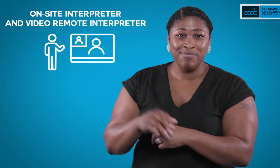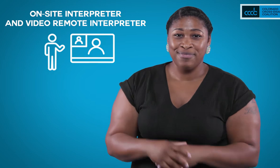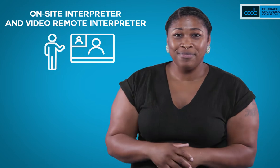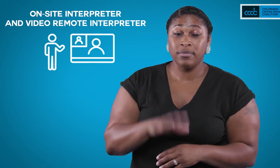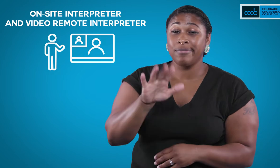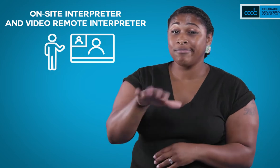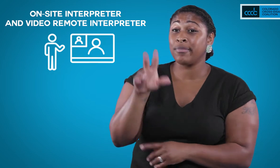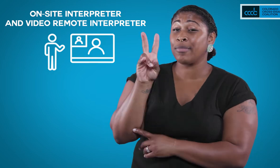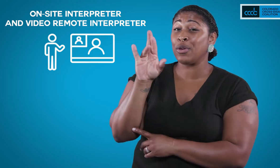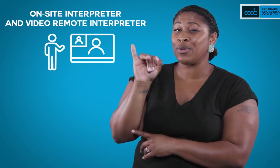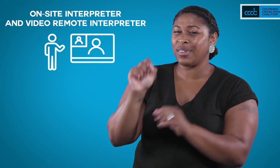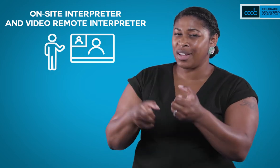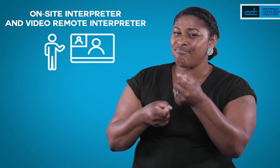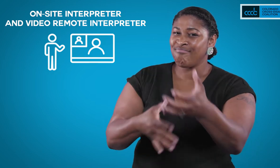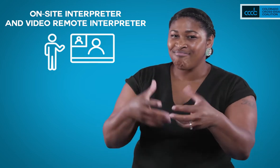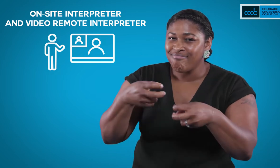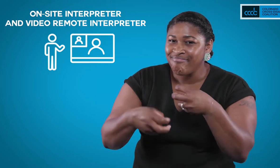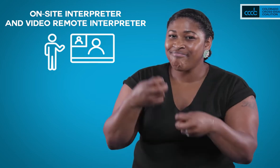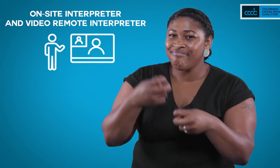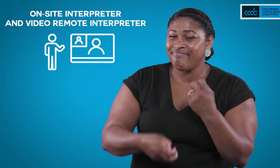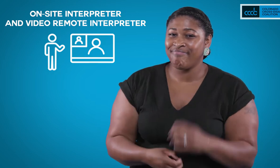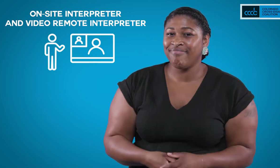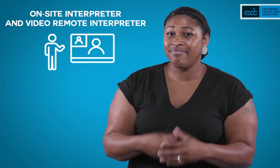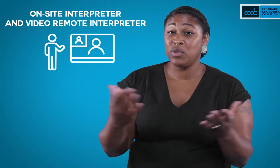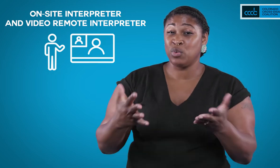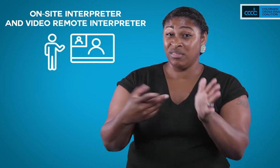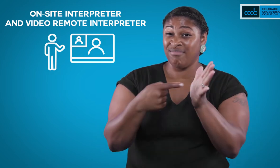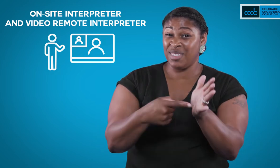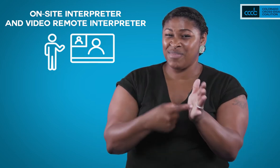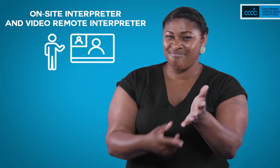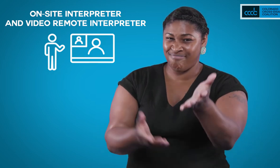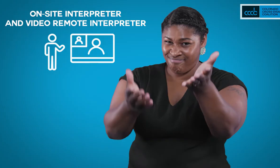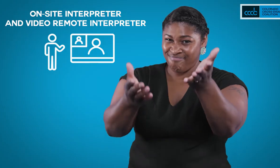However, VRI can have issues. Take a look.